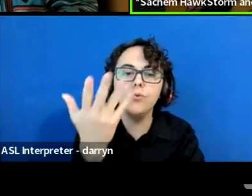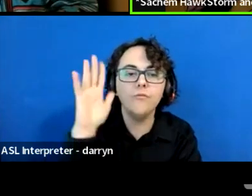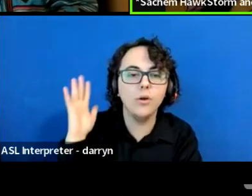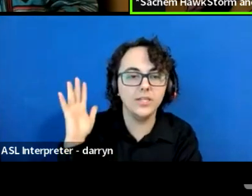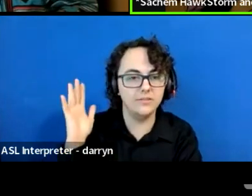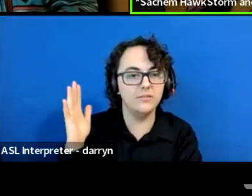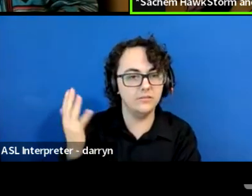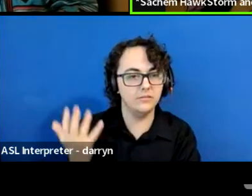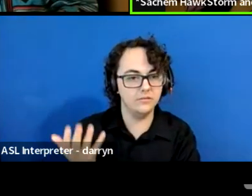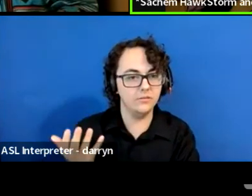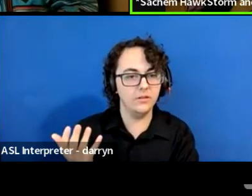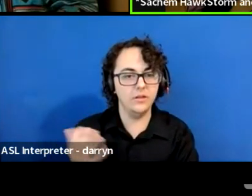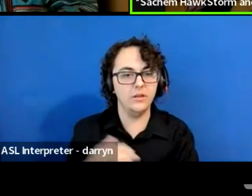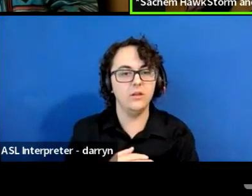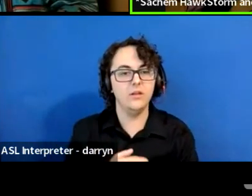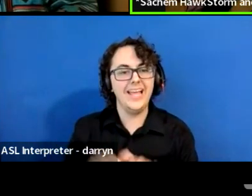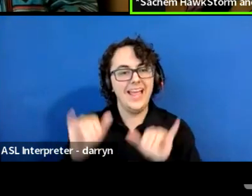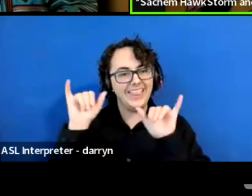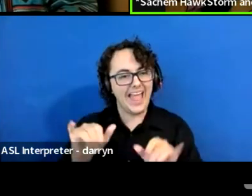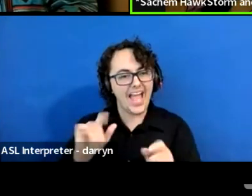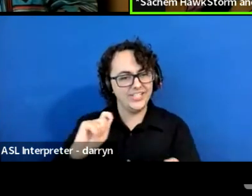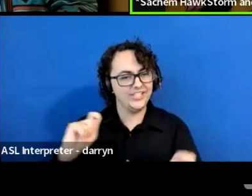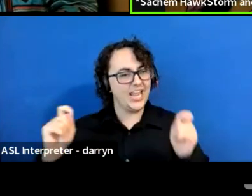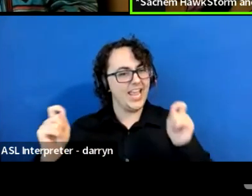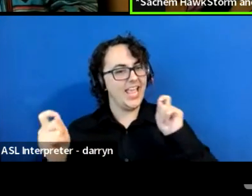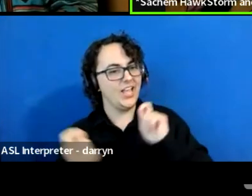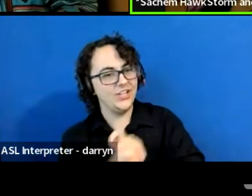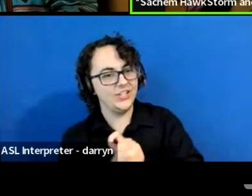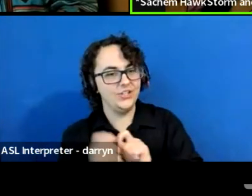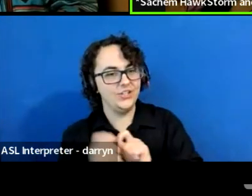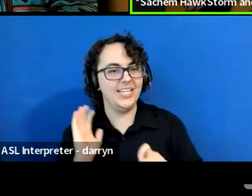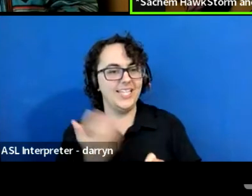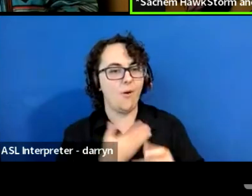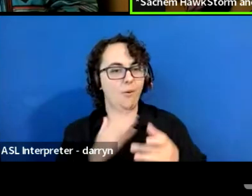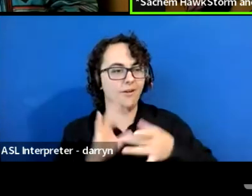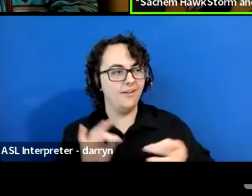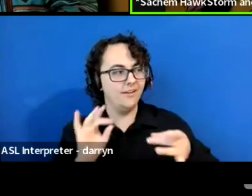And it kinda changes what we're talking about with farming and food, right?